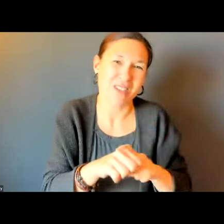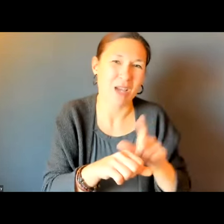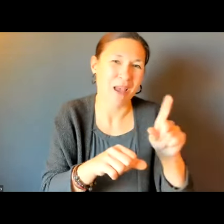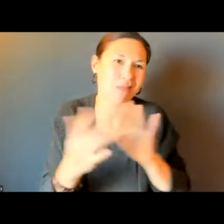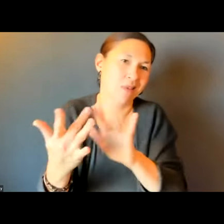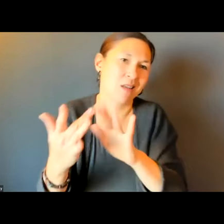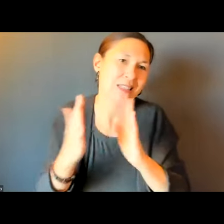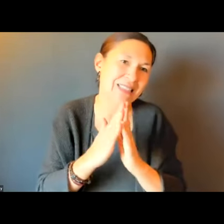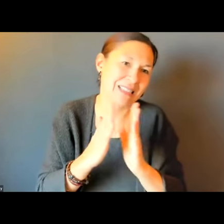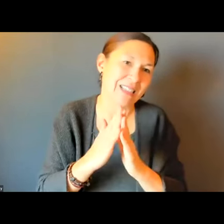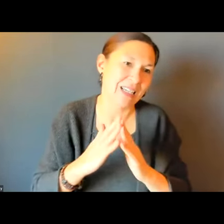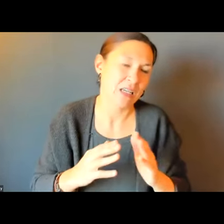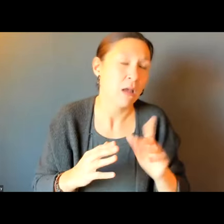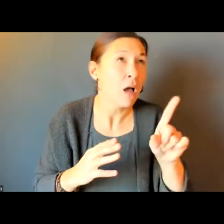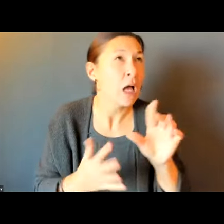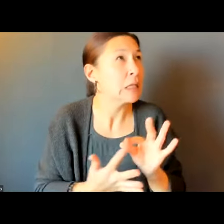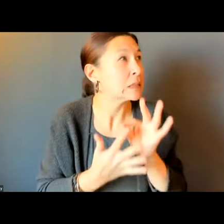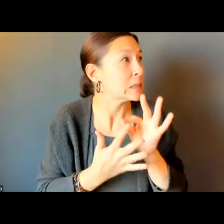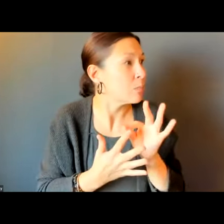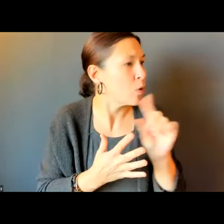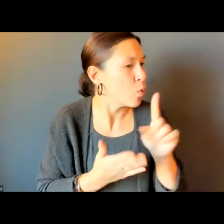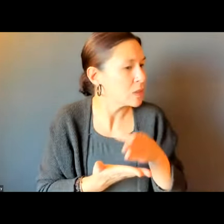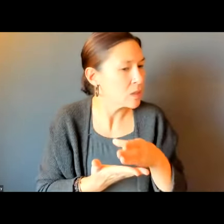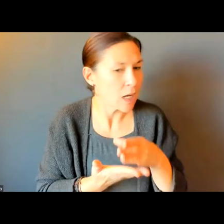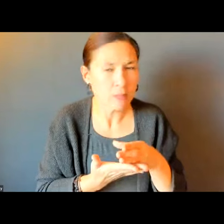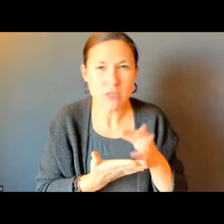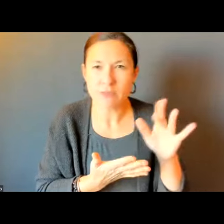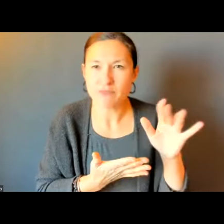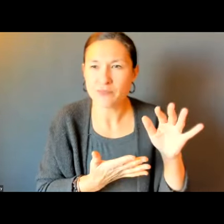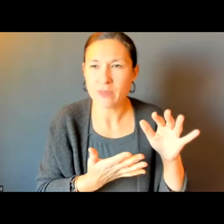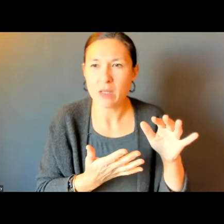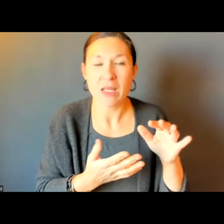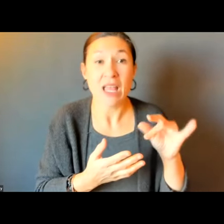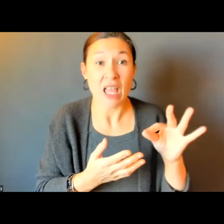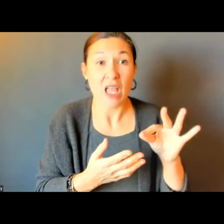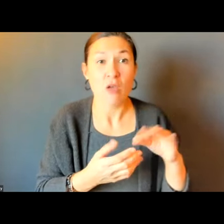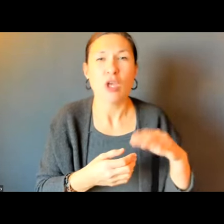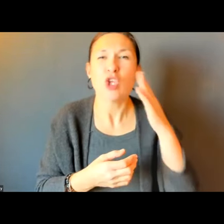FROM THAT POINT OF VIEW, YOU ARE ALWAYS ENGAGING WITH THE CITY.